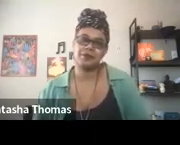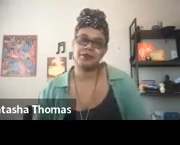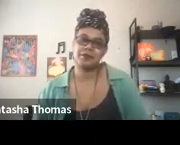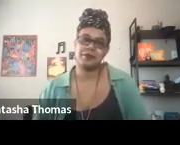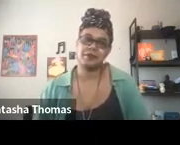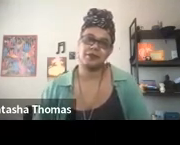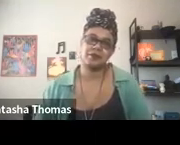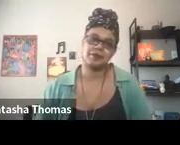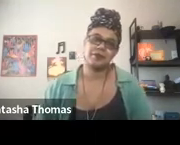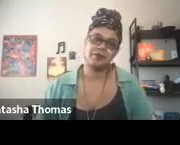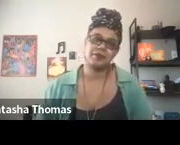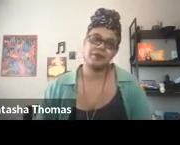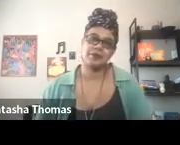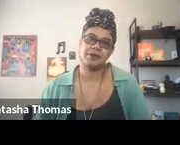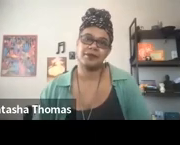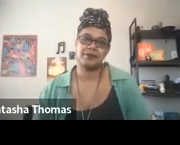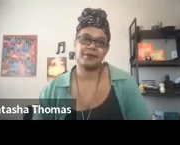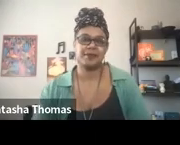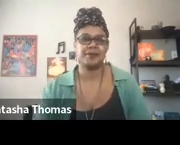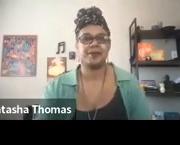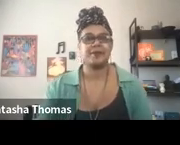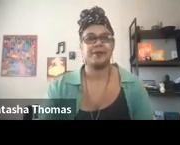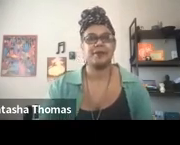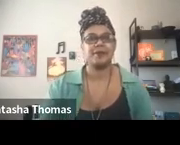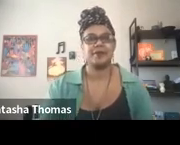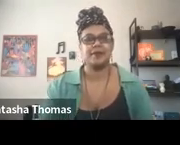I welcome your wisdom today.